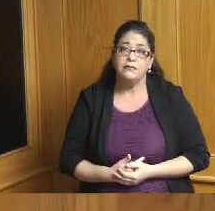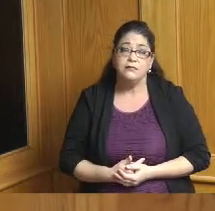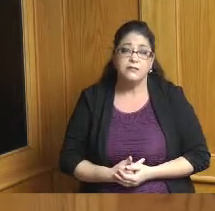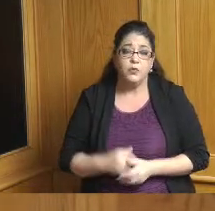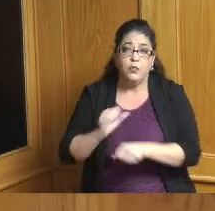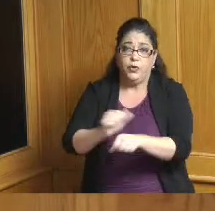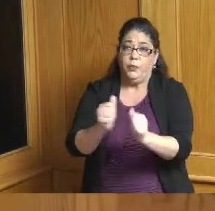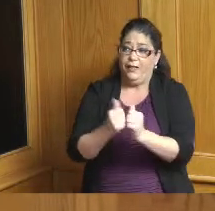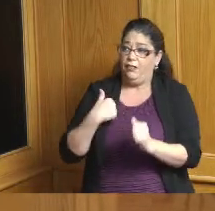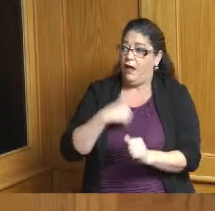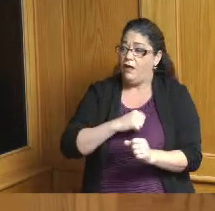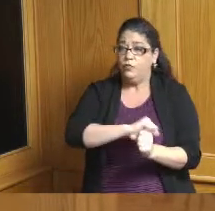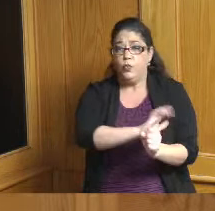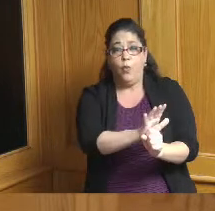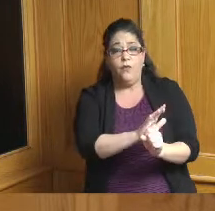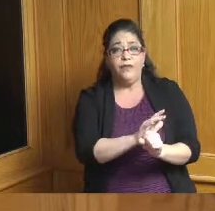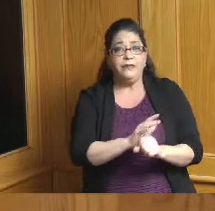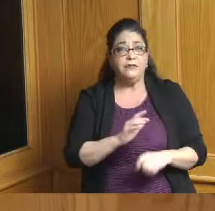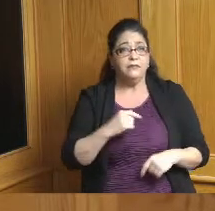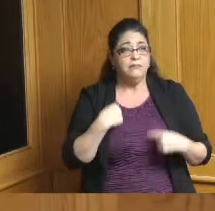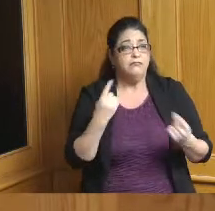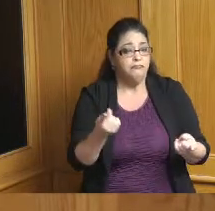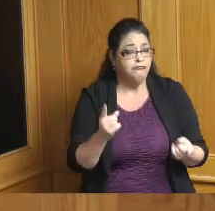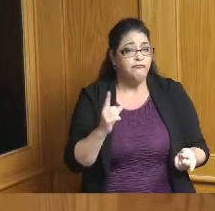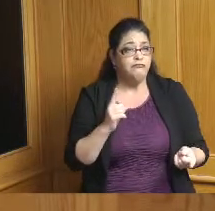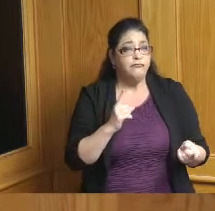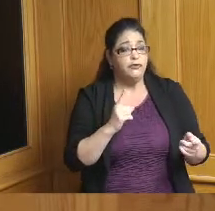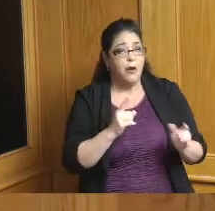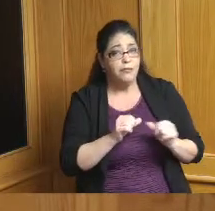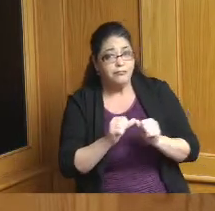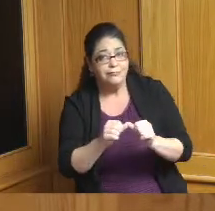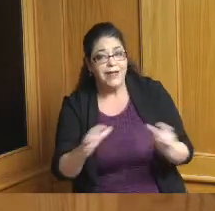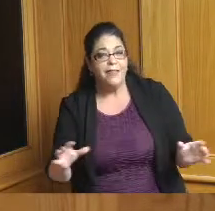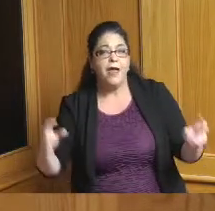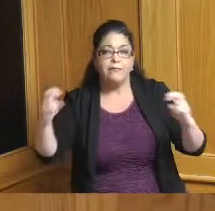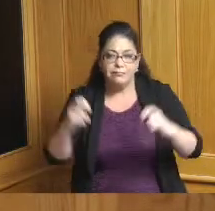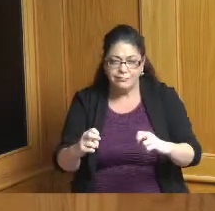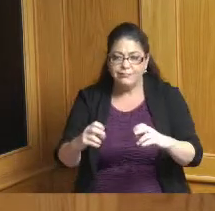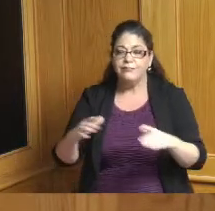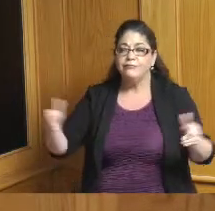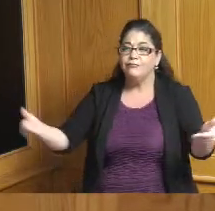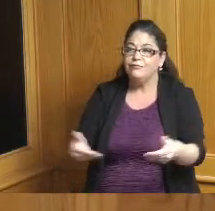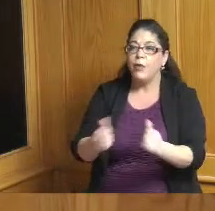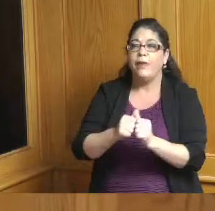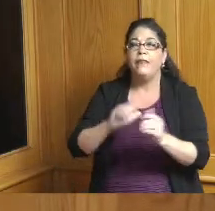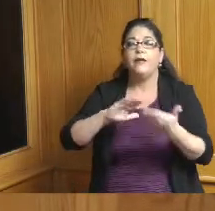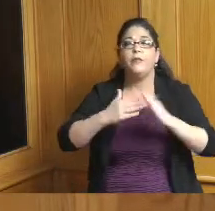through for Covid-19 and then be connected at the table with the Community Action Agency I think is